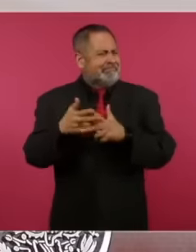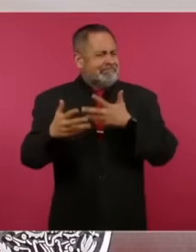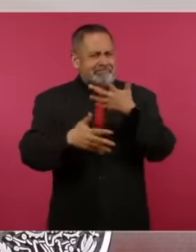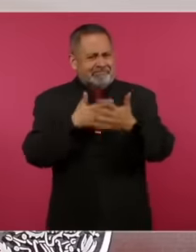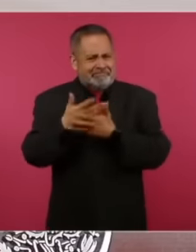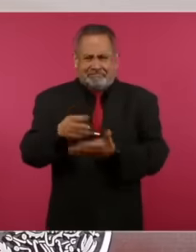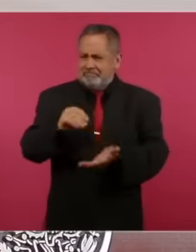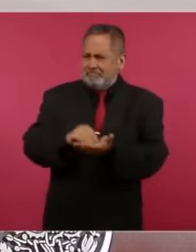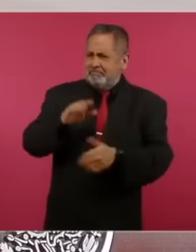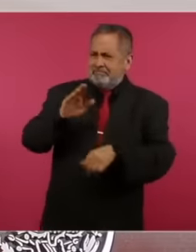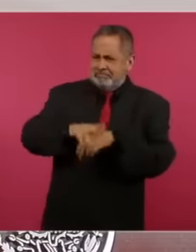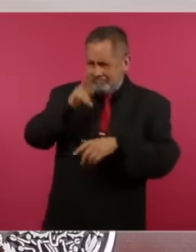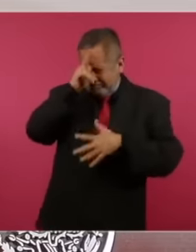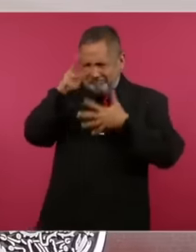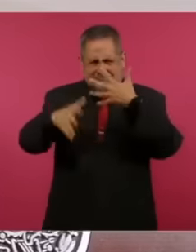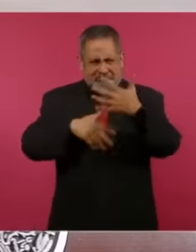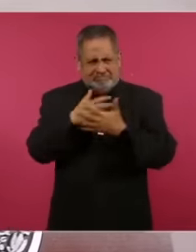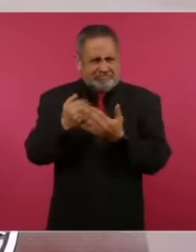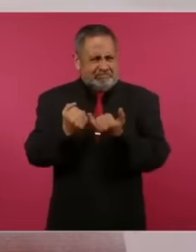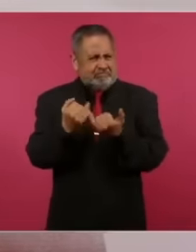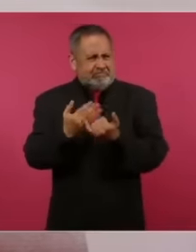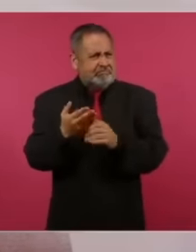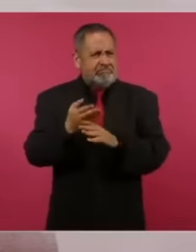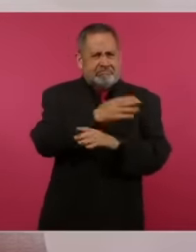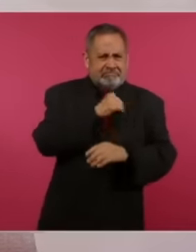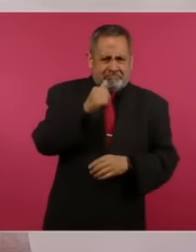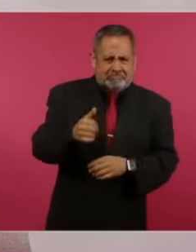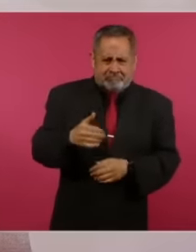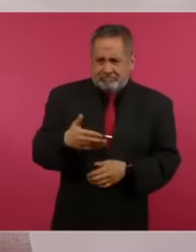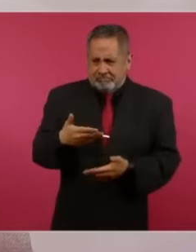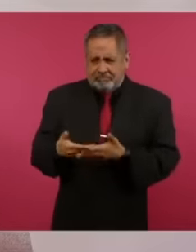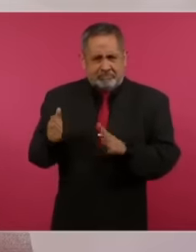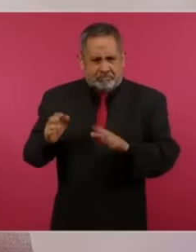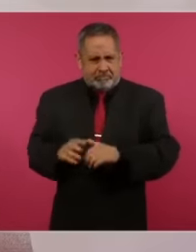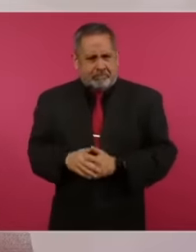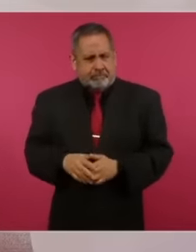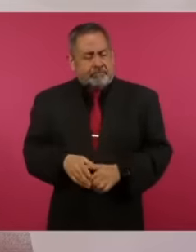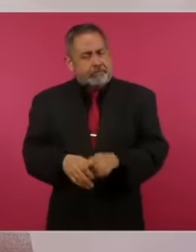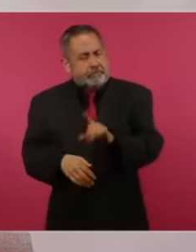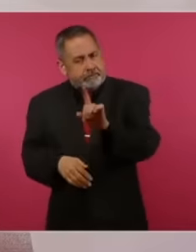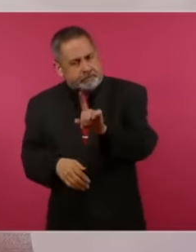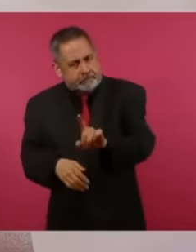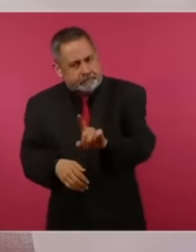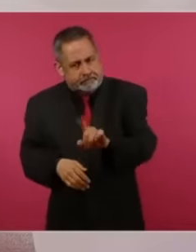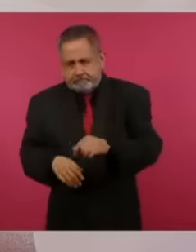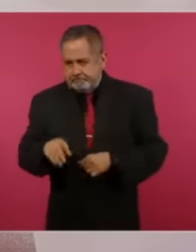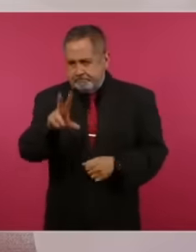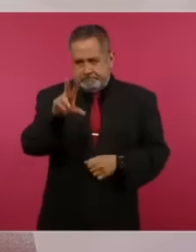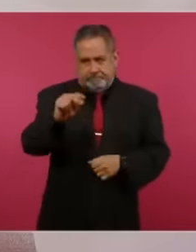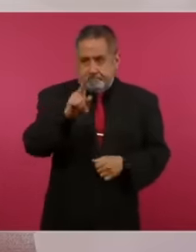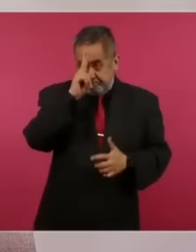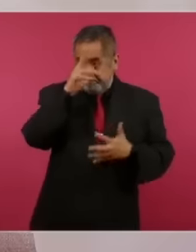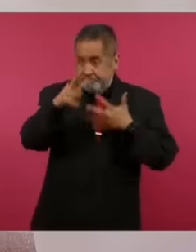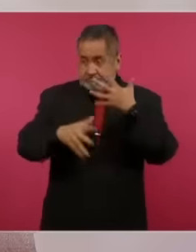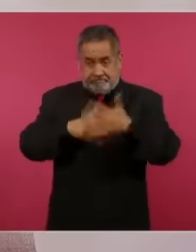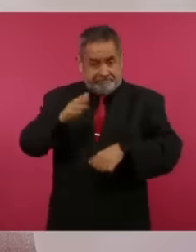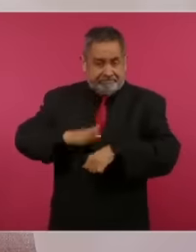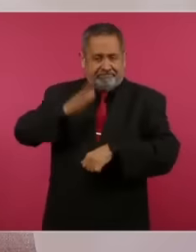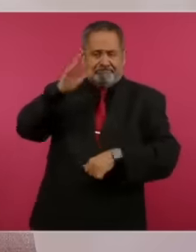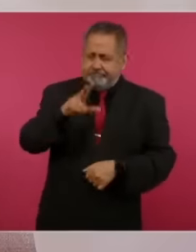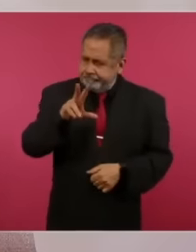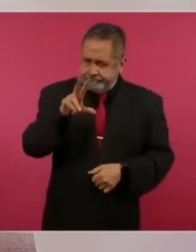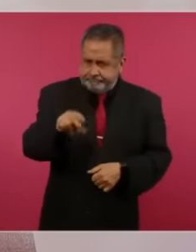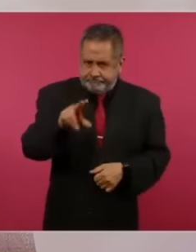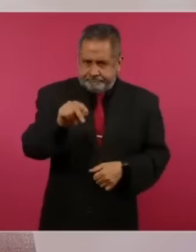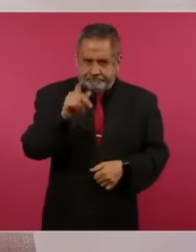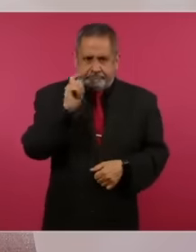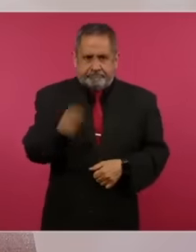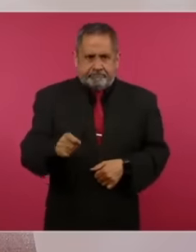there is more violence than before, I would say, first, there is no more violence, there is more